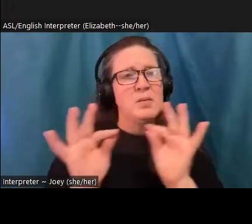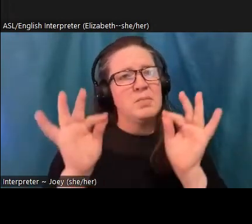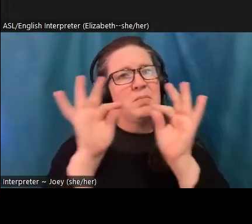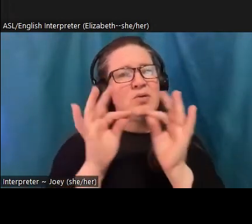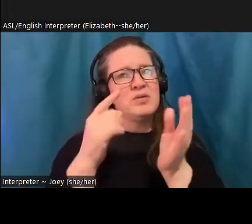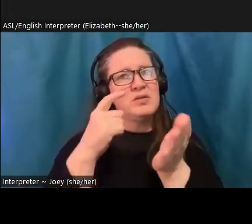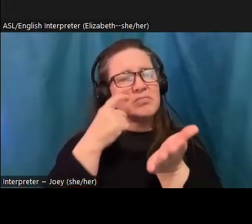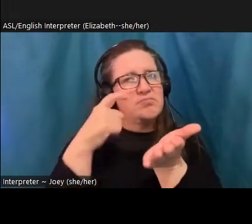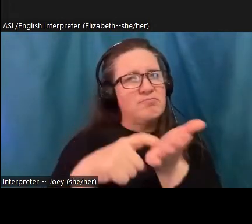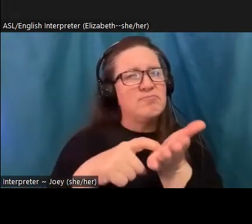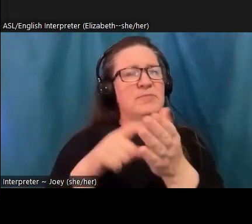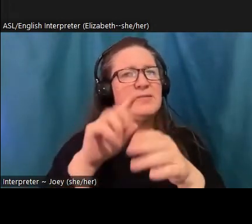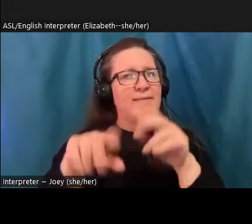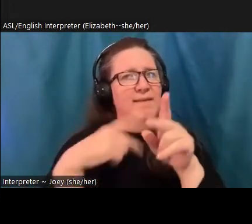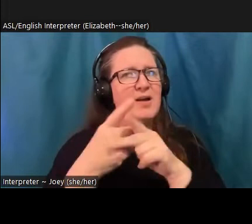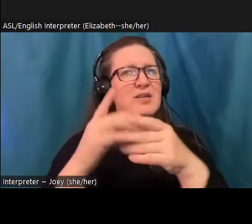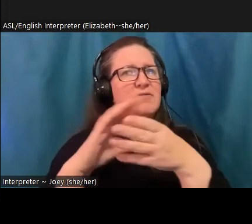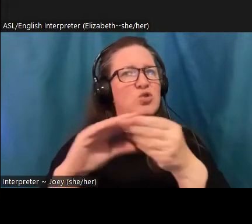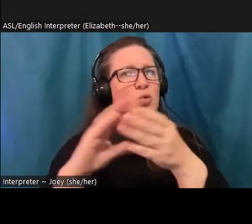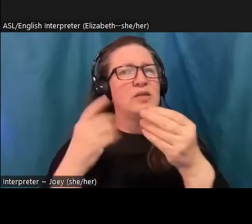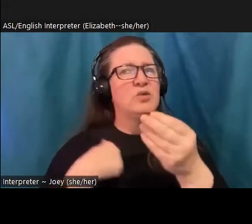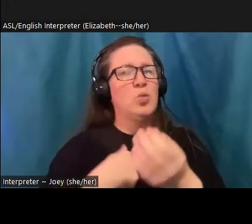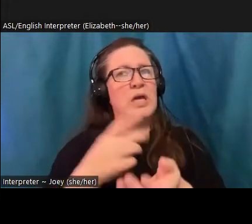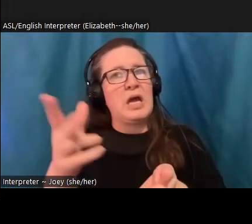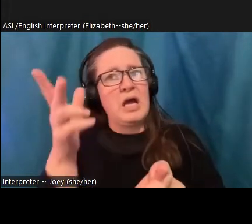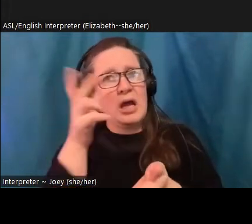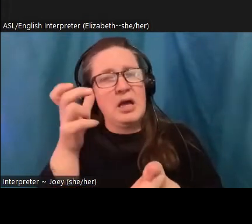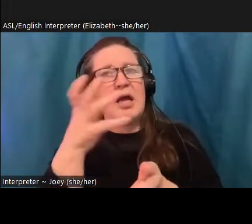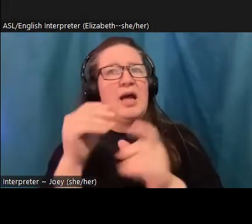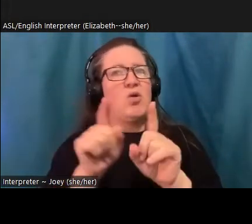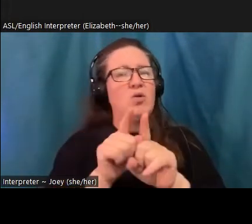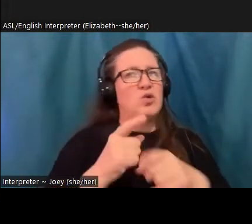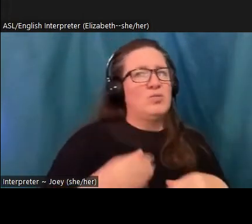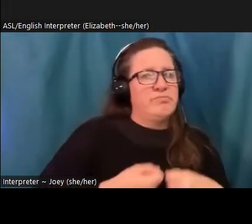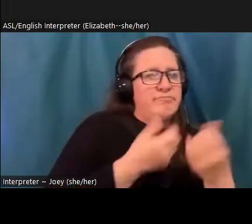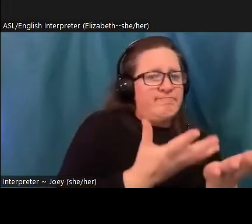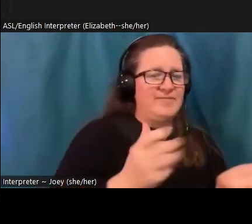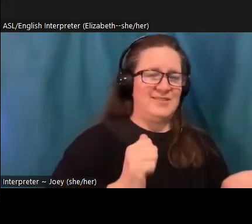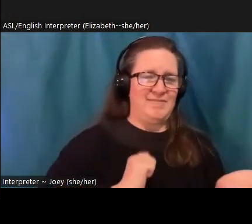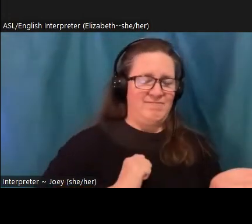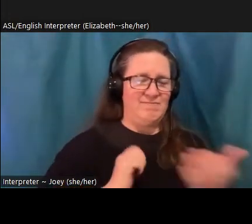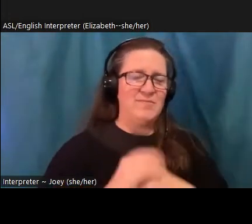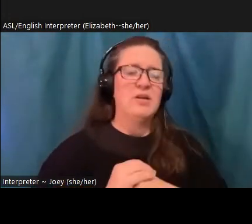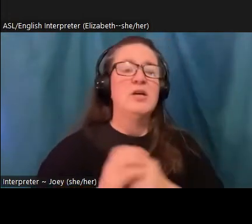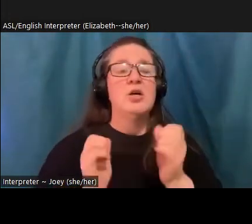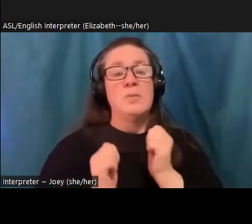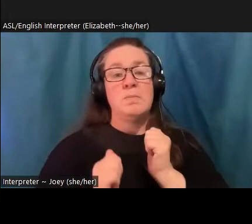that we are consuming and circulating ourselves. Most of the information people get about the state of our planet comes